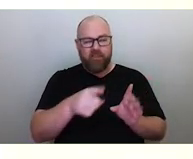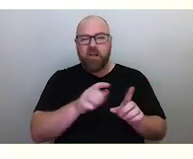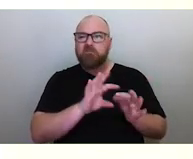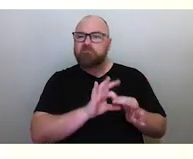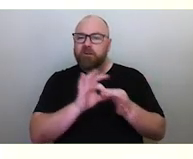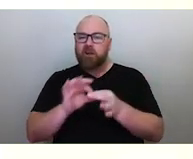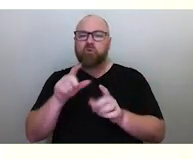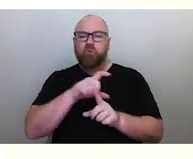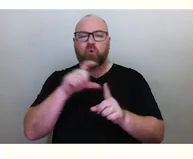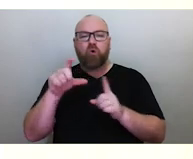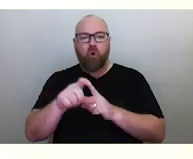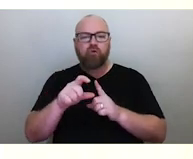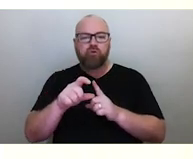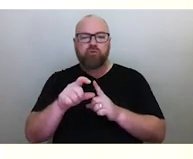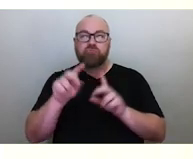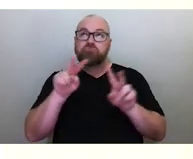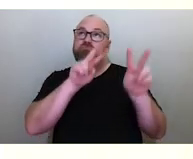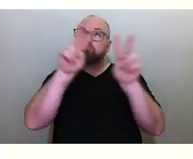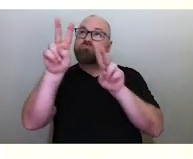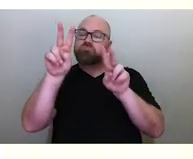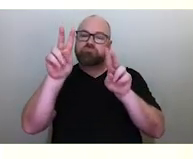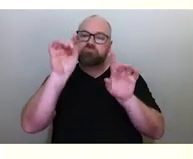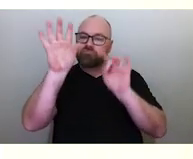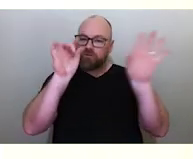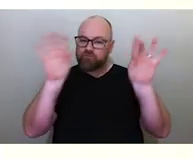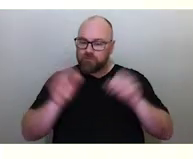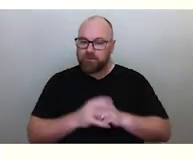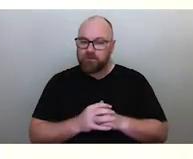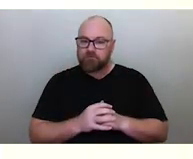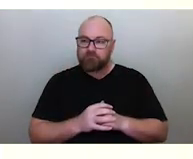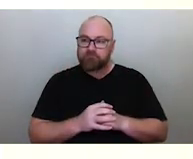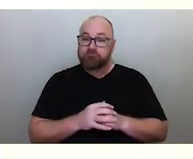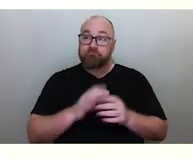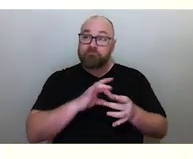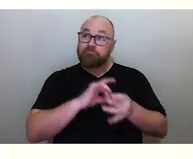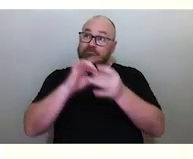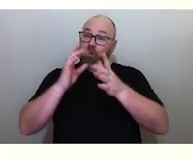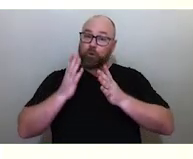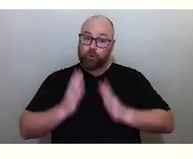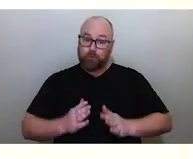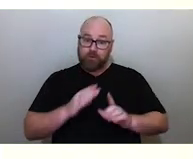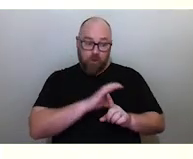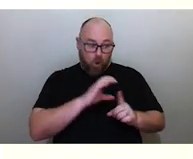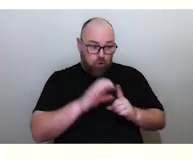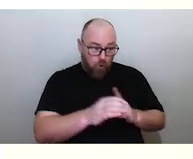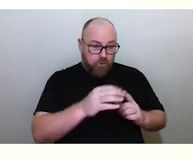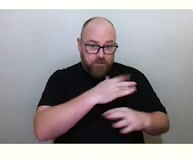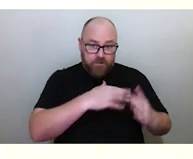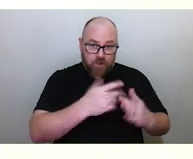Understanding the connection between humans, culture and society, and our link and connection to the stars.